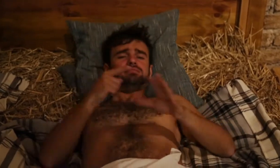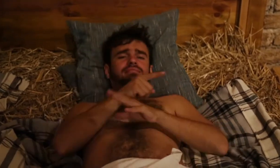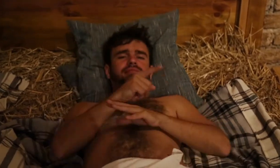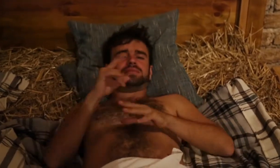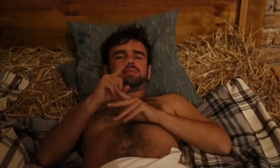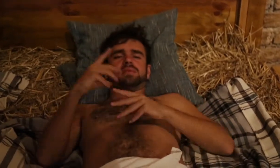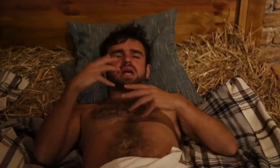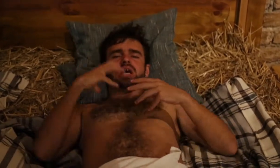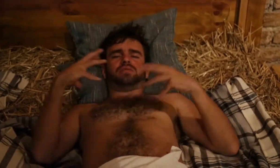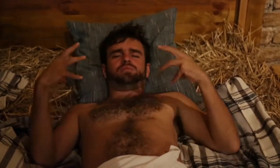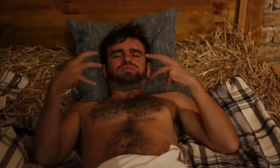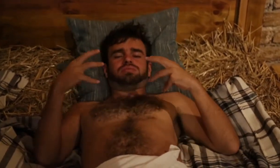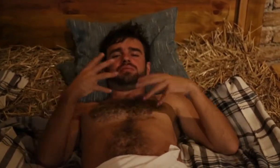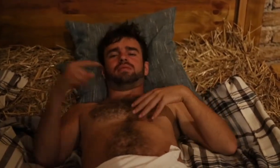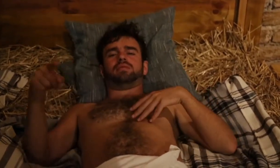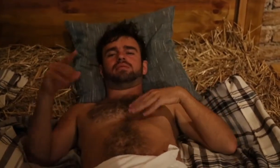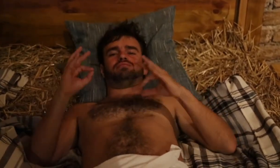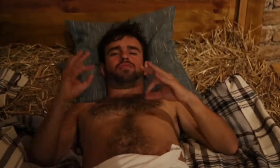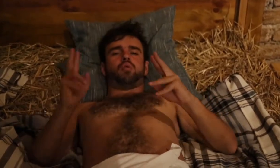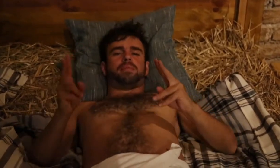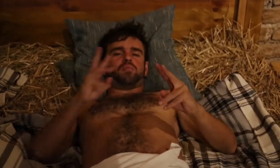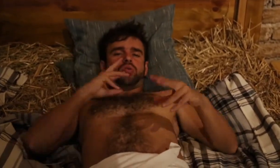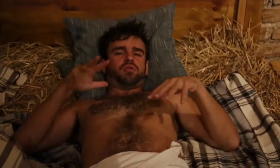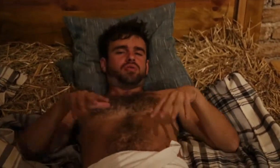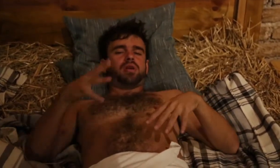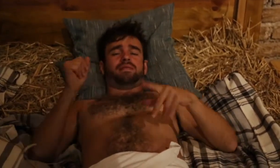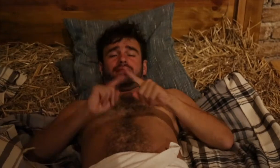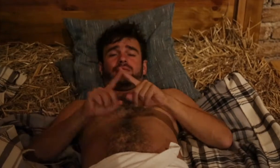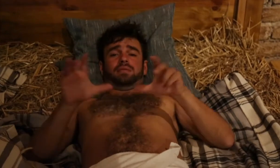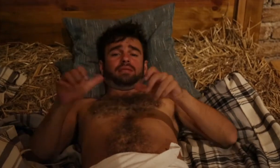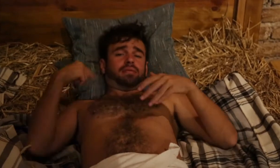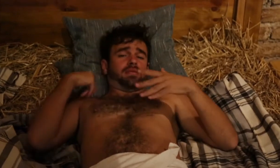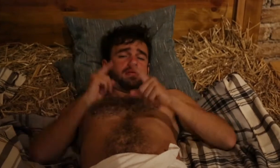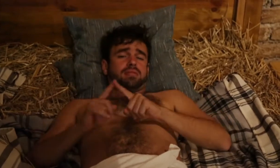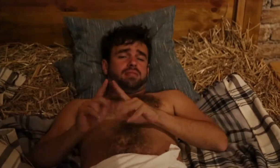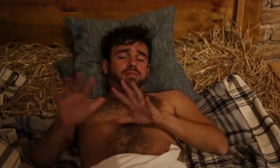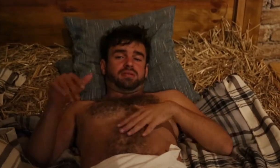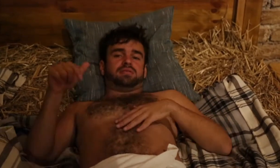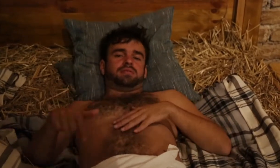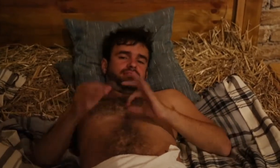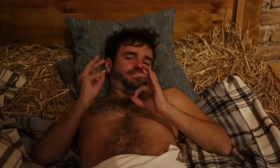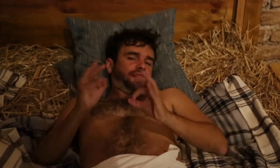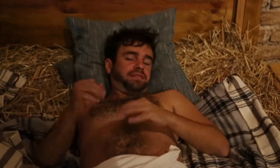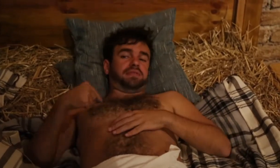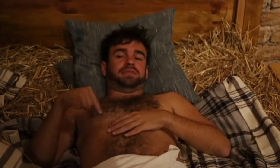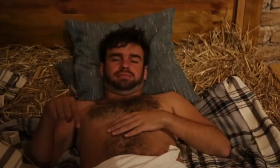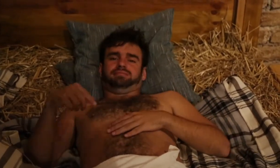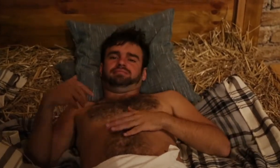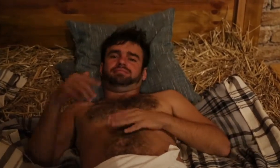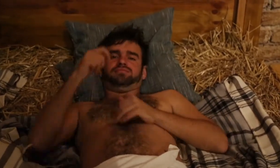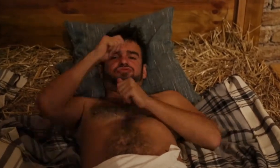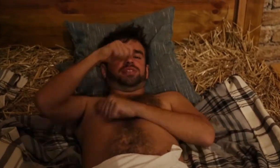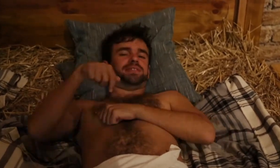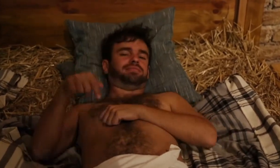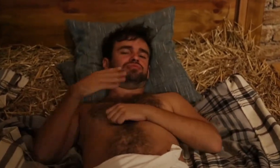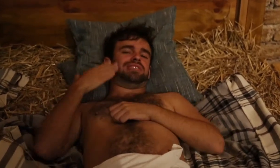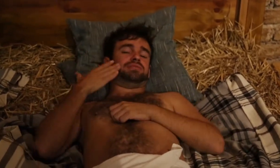You can take a shower or bath in either spa. Massage is also on the menu. In my opinion, it's a perfect place to relax.